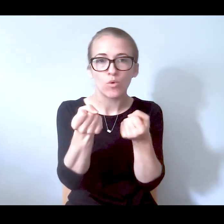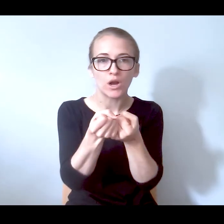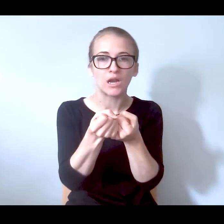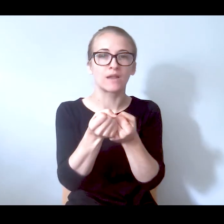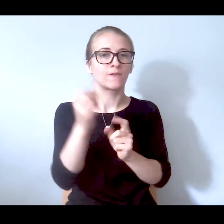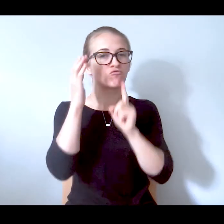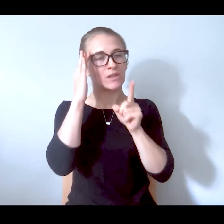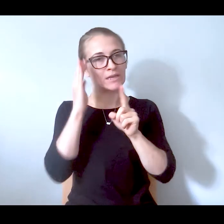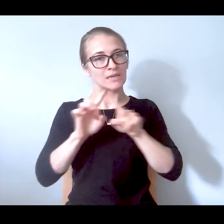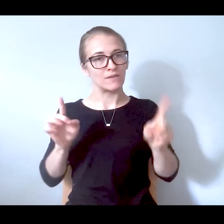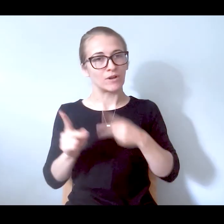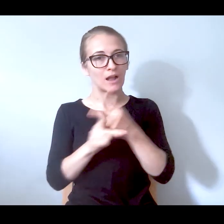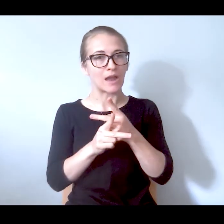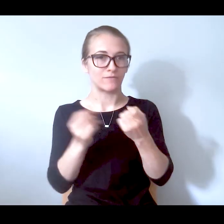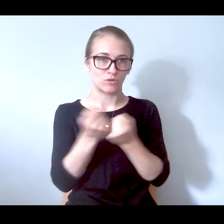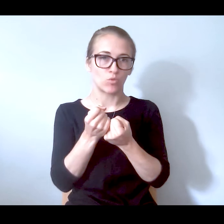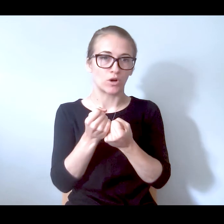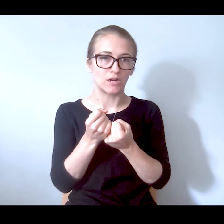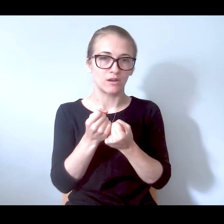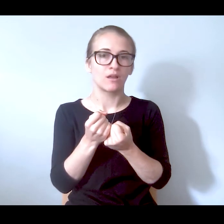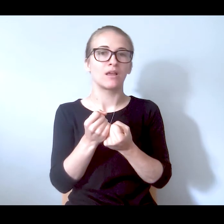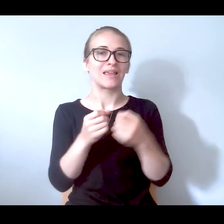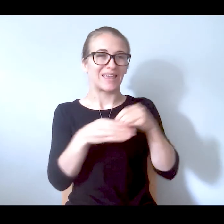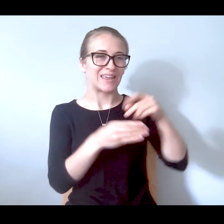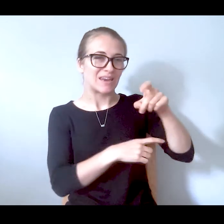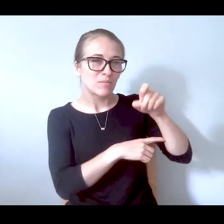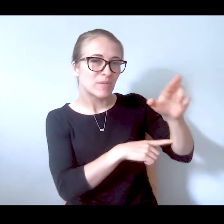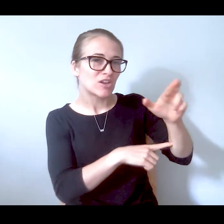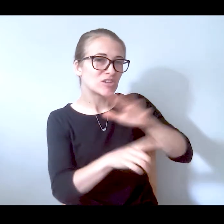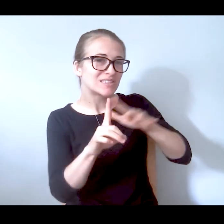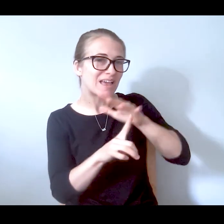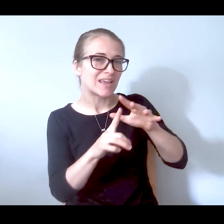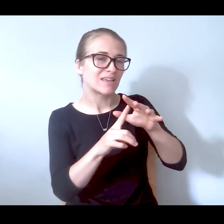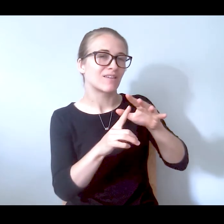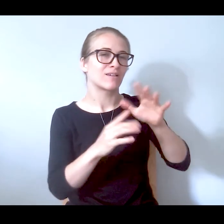very different type of support that you get in a peer setting than in a medical model setting.